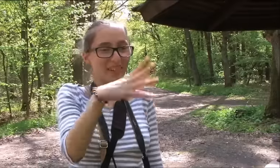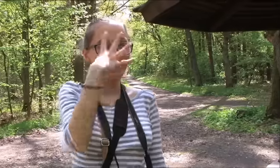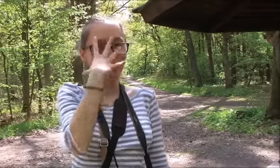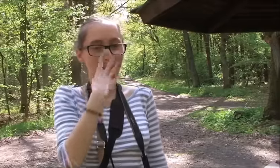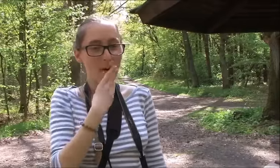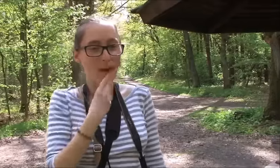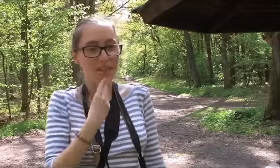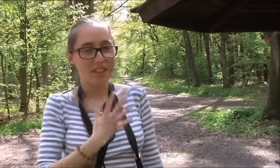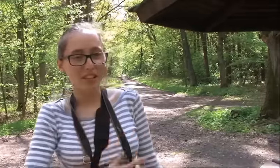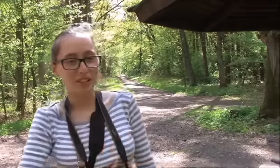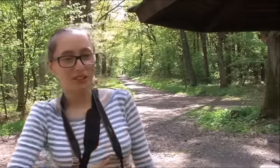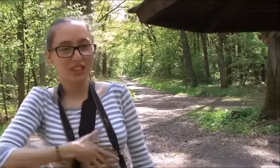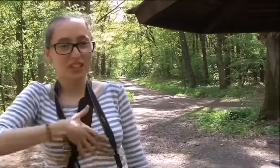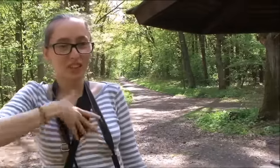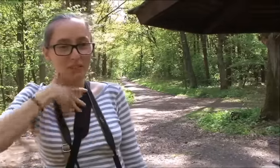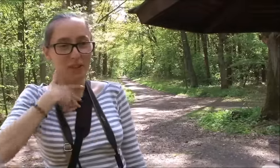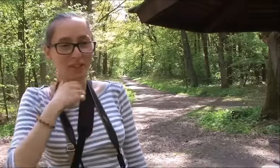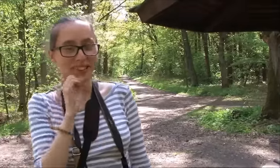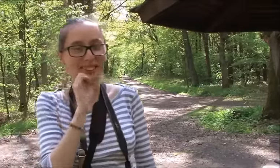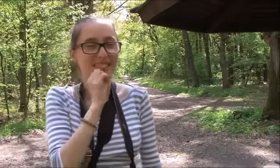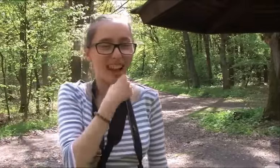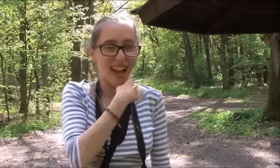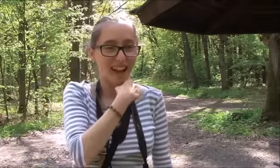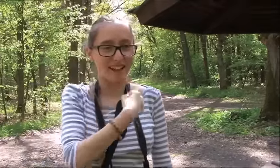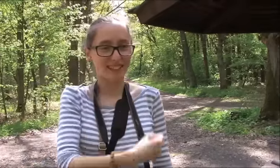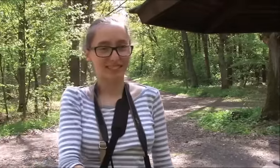You look old.